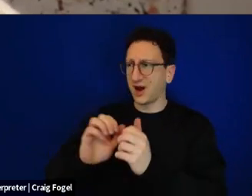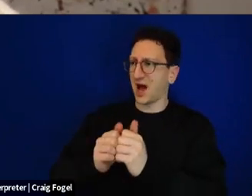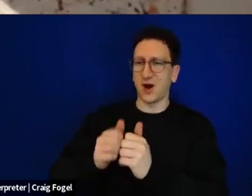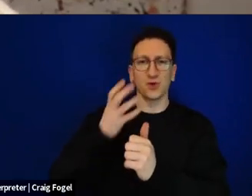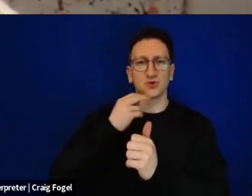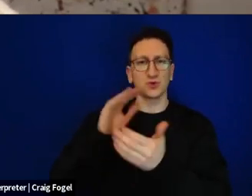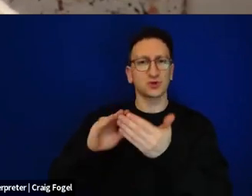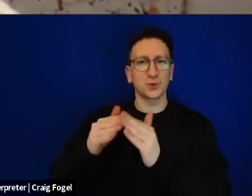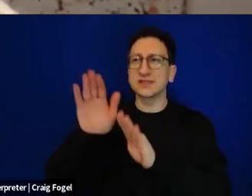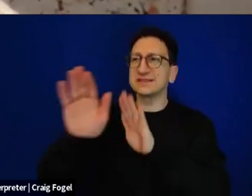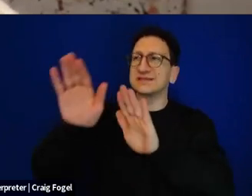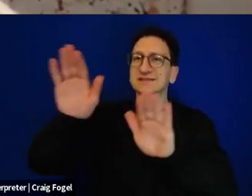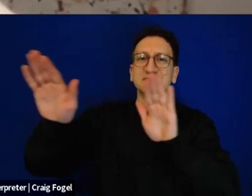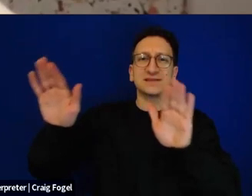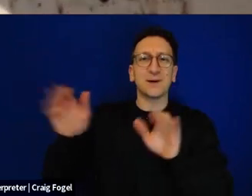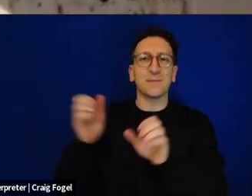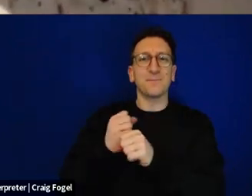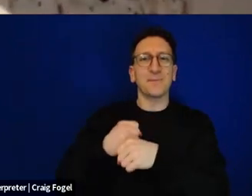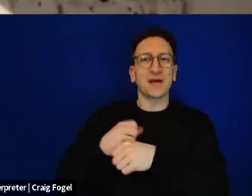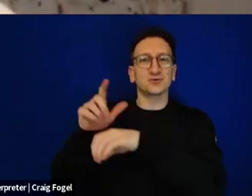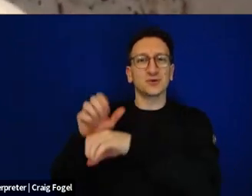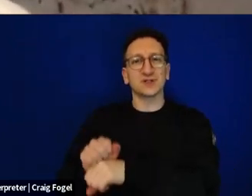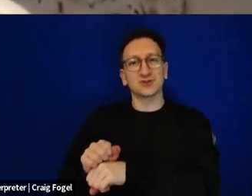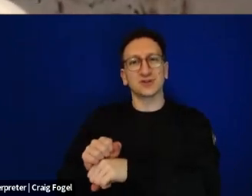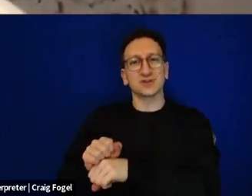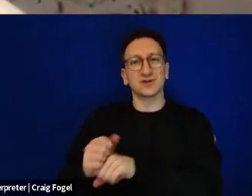and turn their own small family traditions into metaphors for the life that we have.